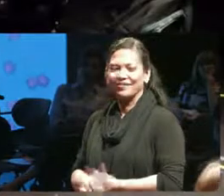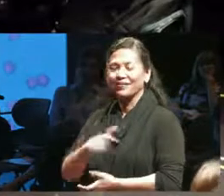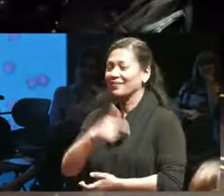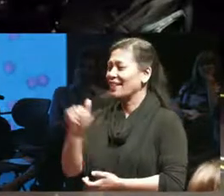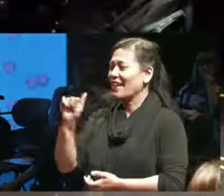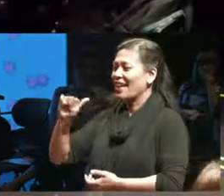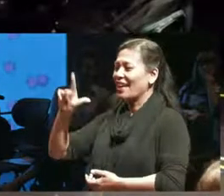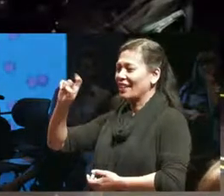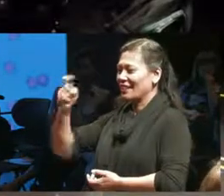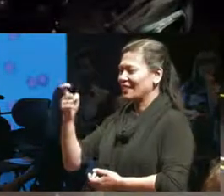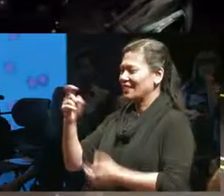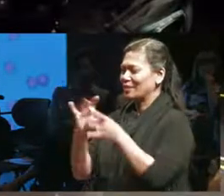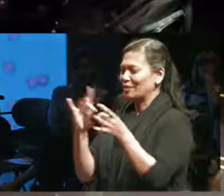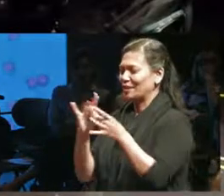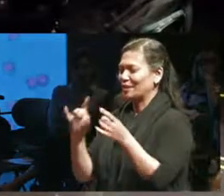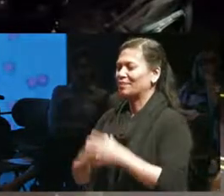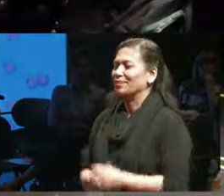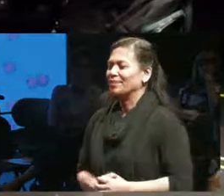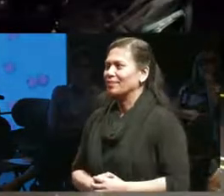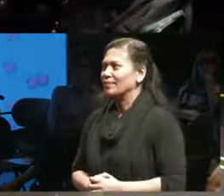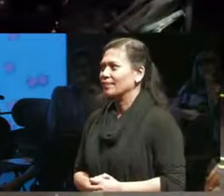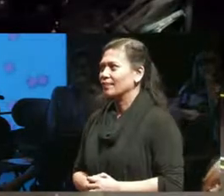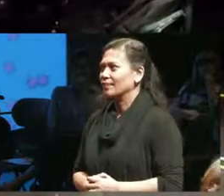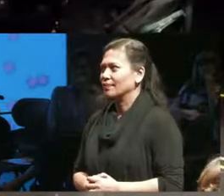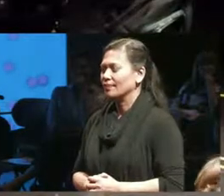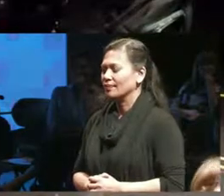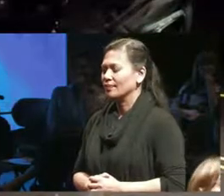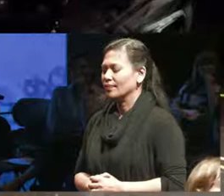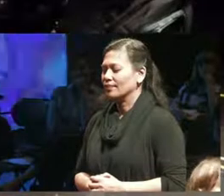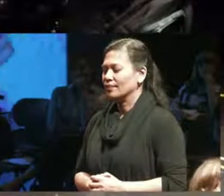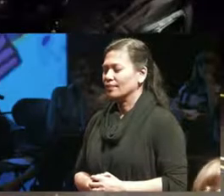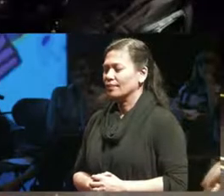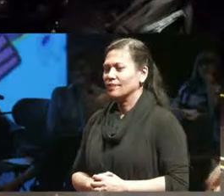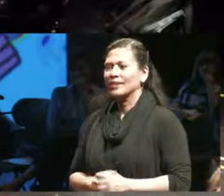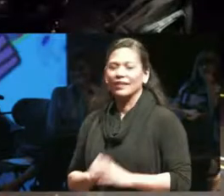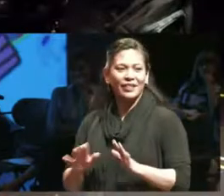Alex speaking what a great question Eliza thank you I all I'm gonna answer